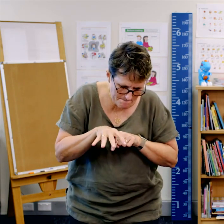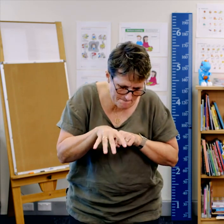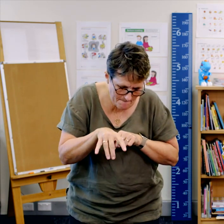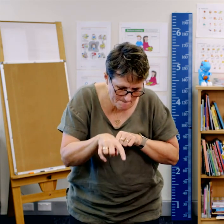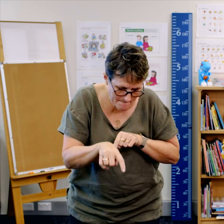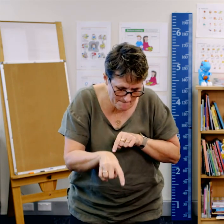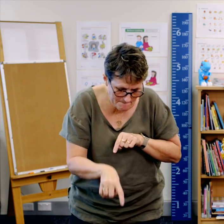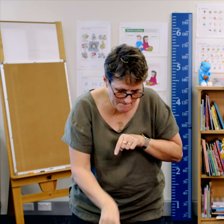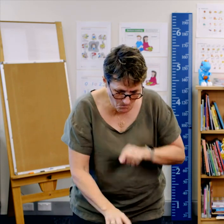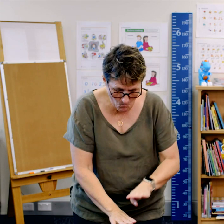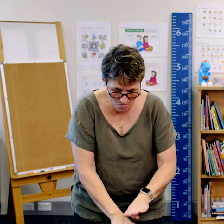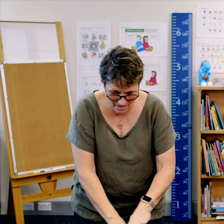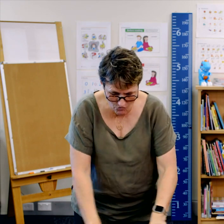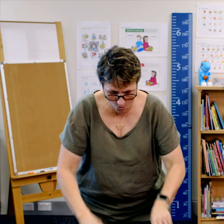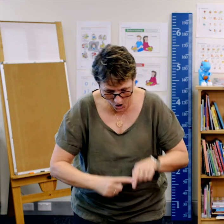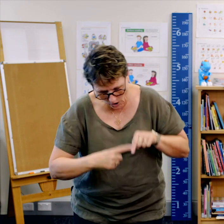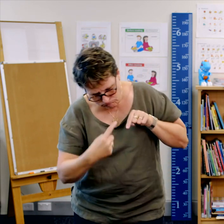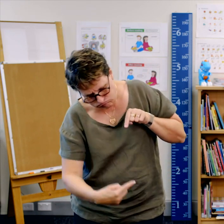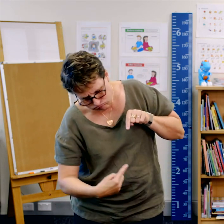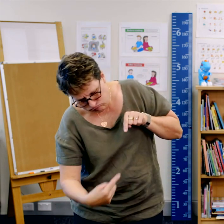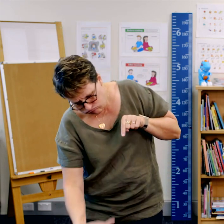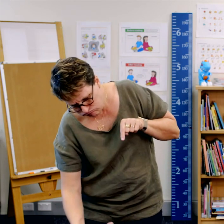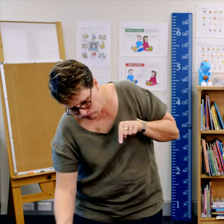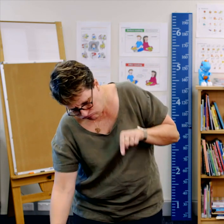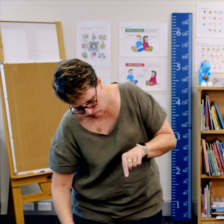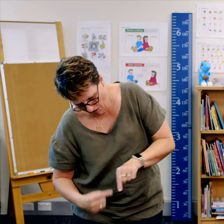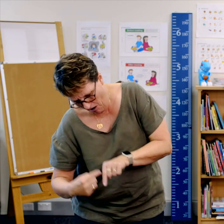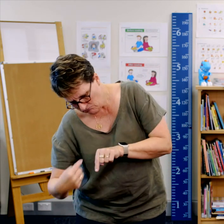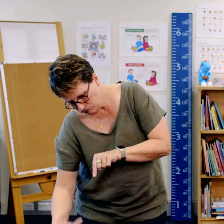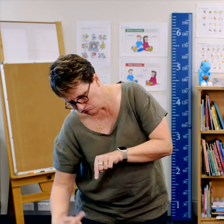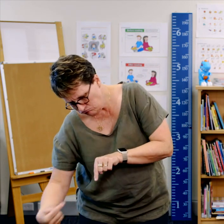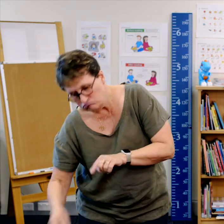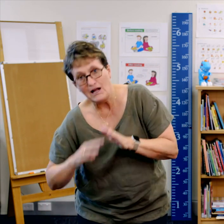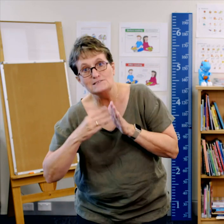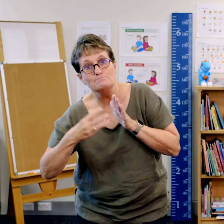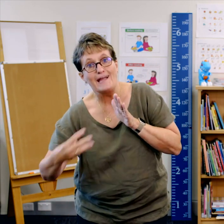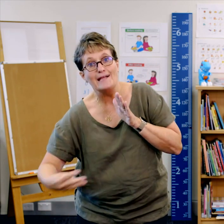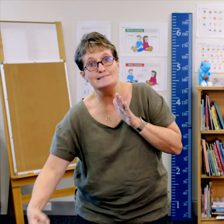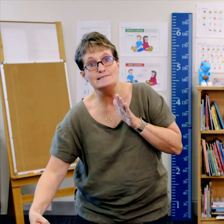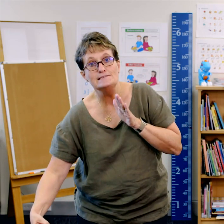as the long loops of spaghetti dangled from the table.